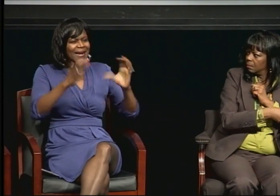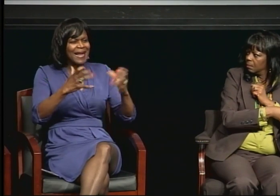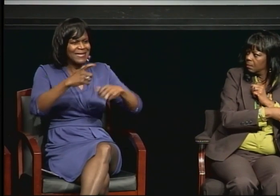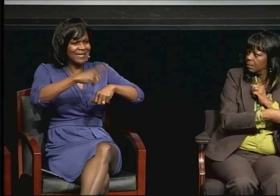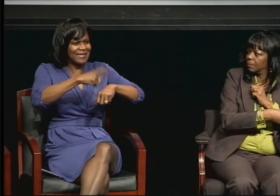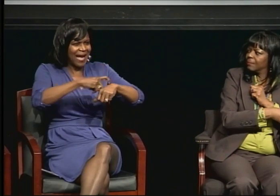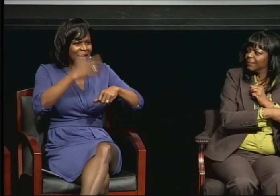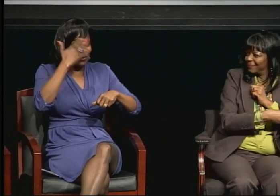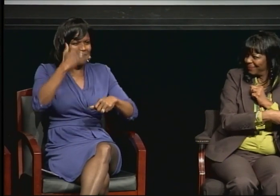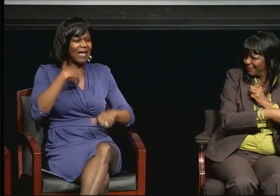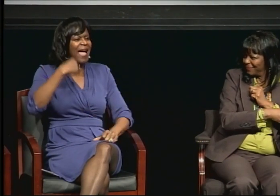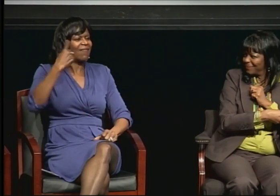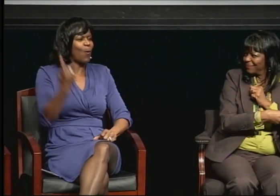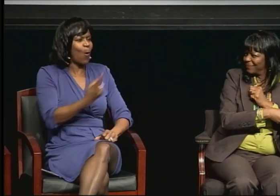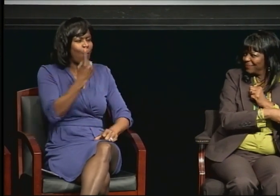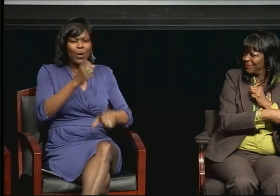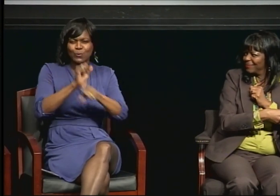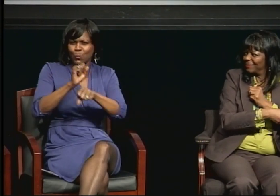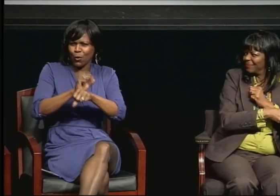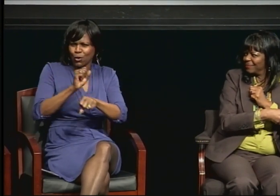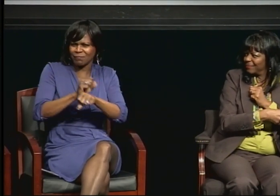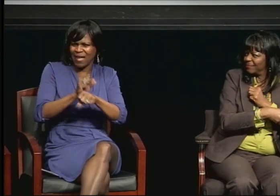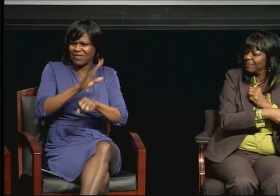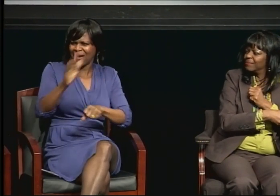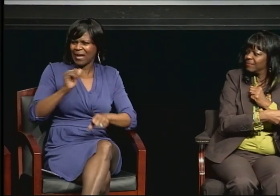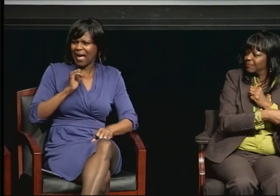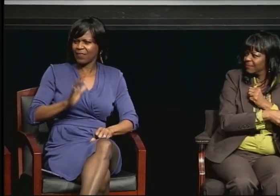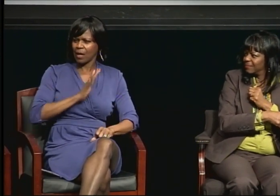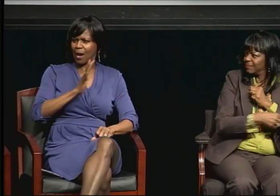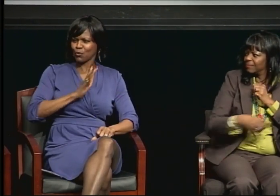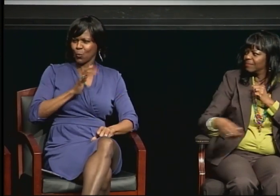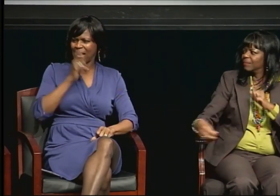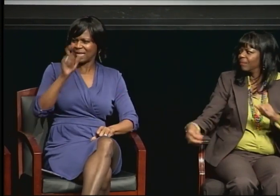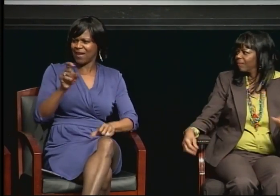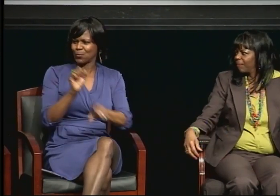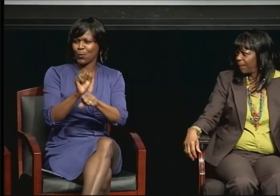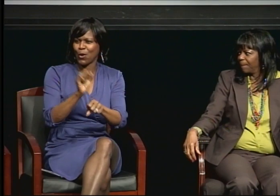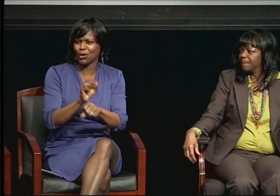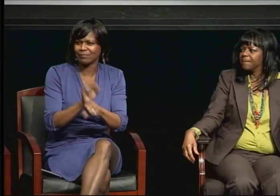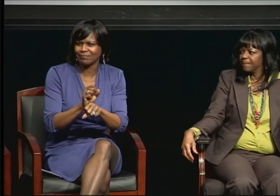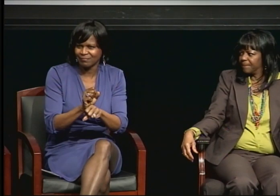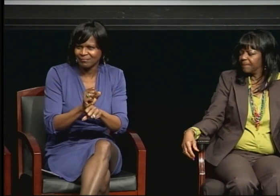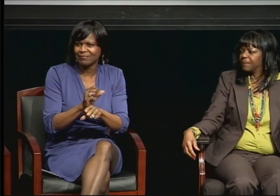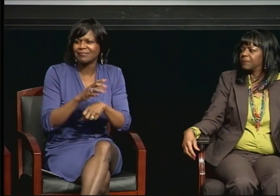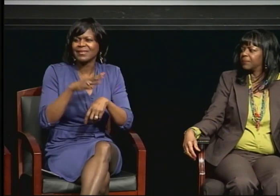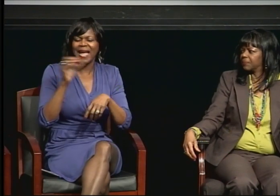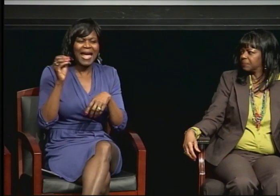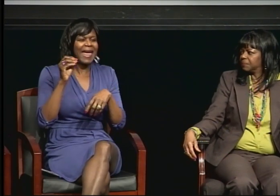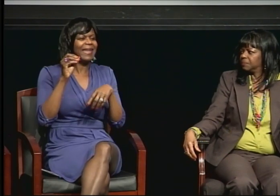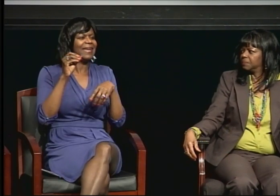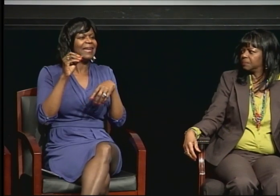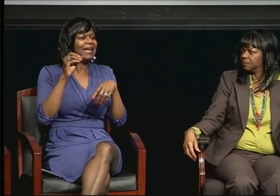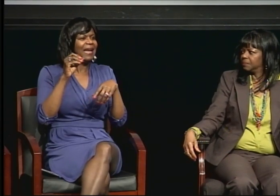And it was very, very challenging. But anyway, it took me ten years to complete my PhD.